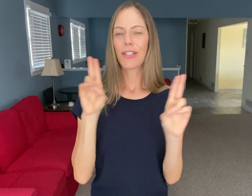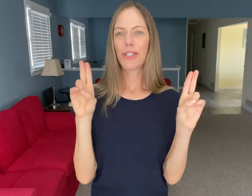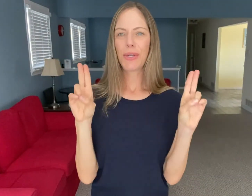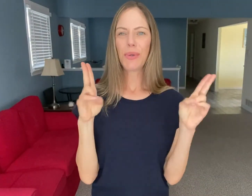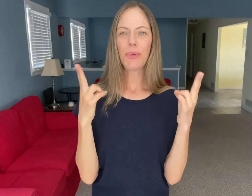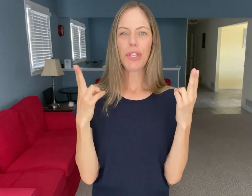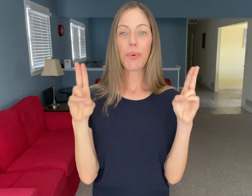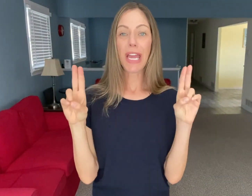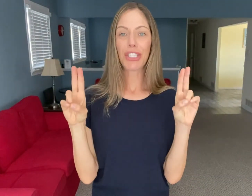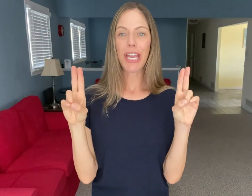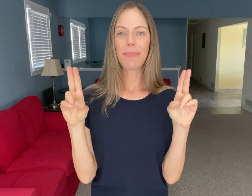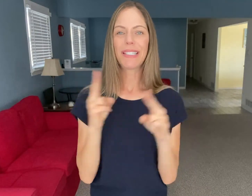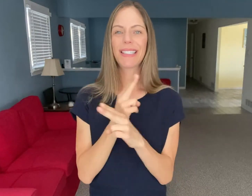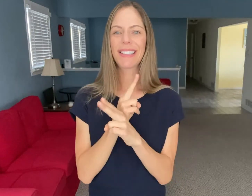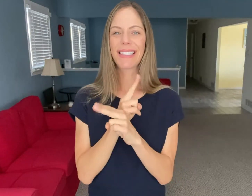Two" U" handshapes.